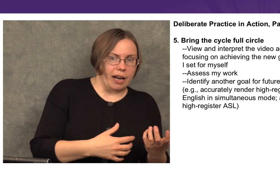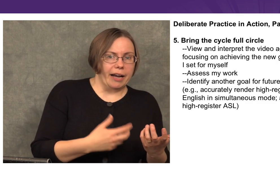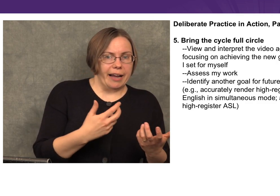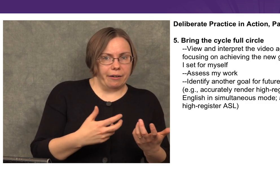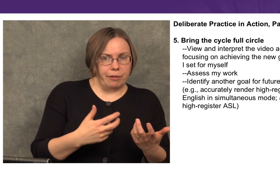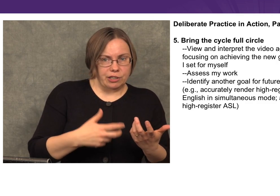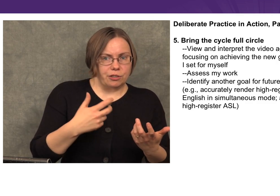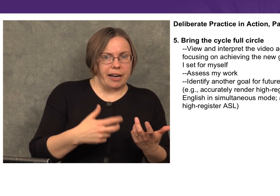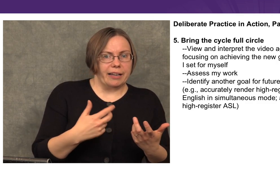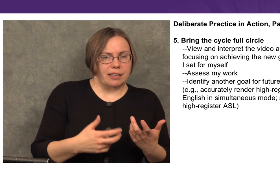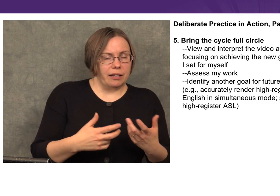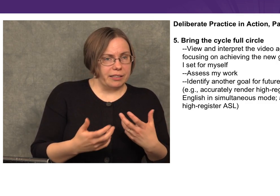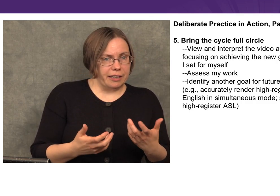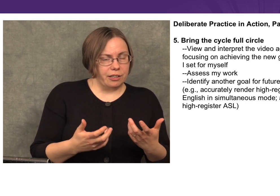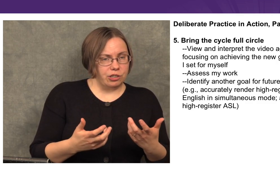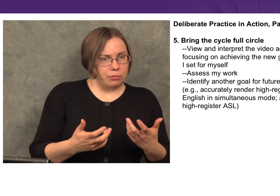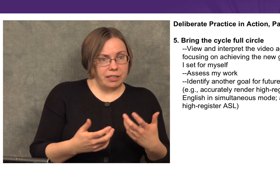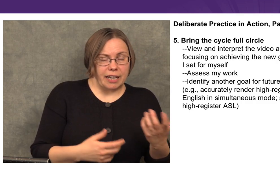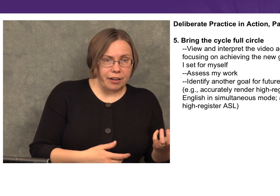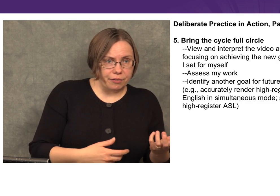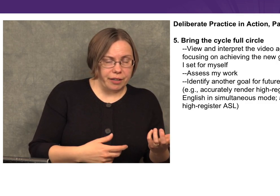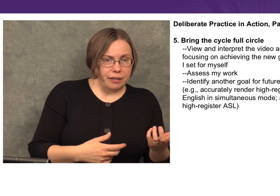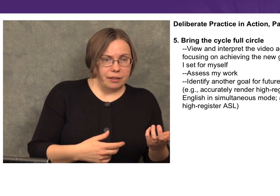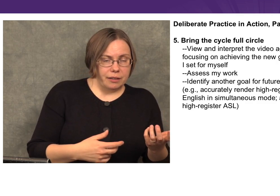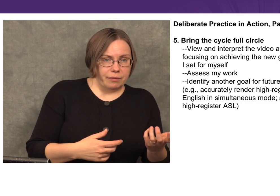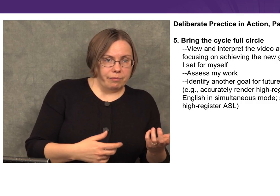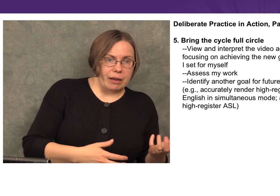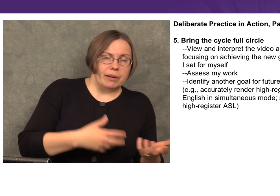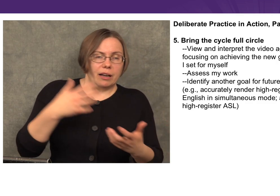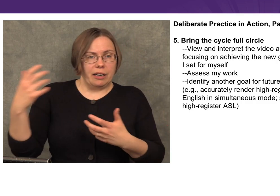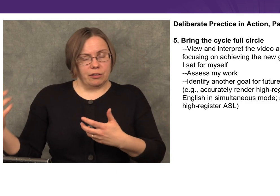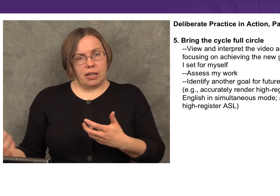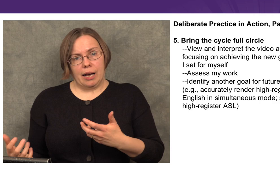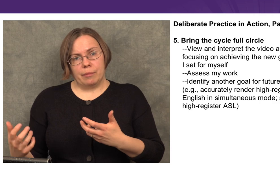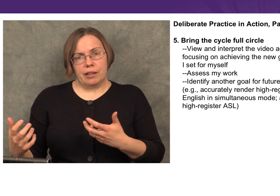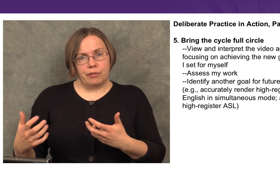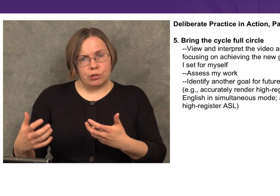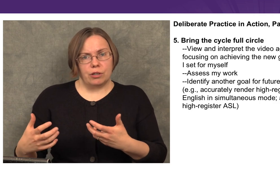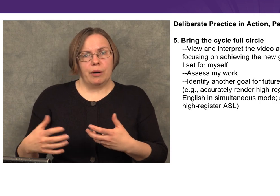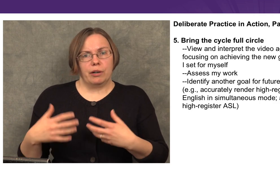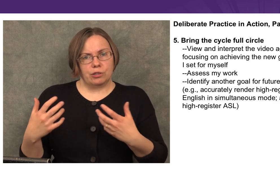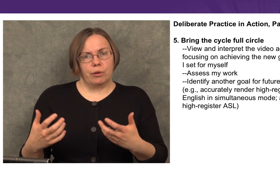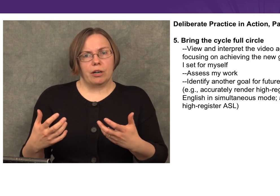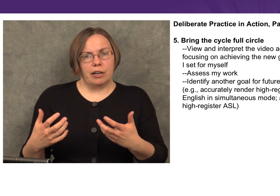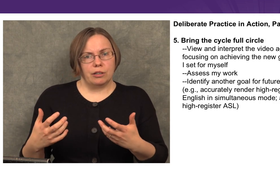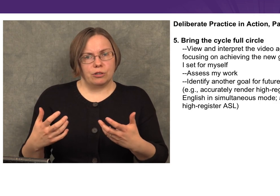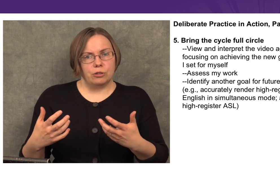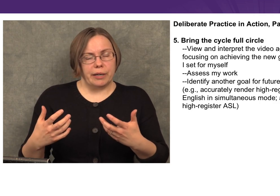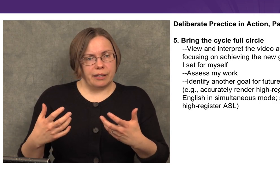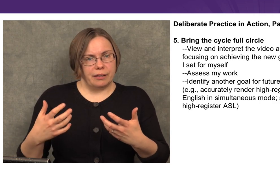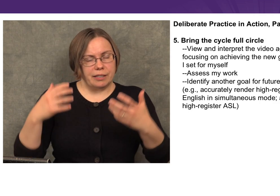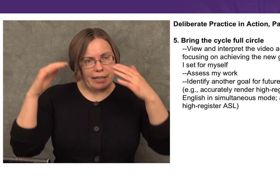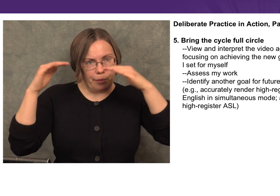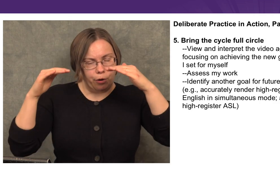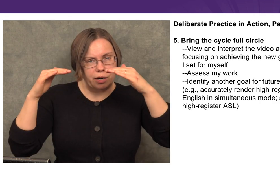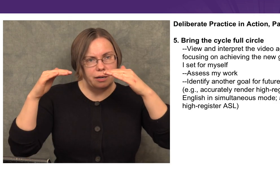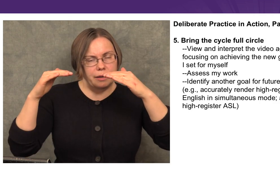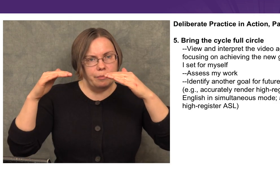high-register ASL into English consecutively. Maybe another time in the future I want to work on doing the same work,